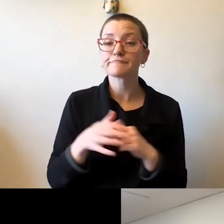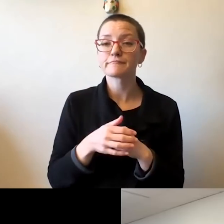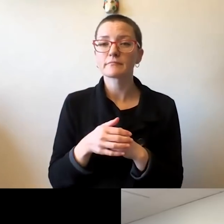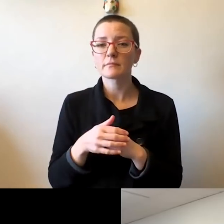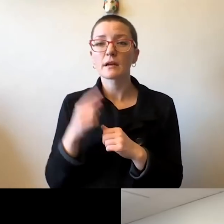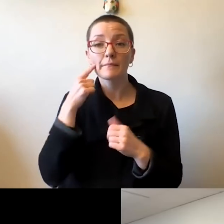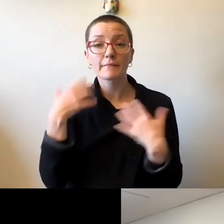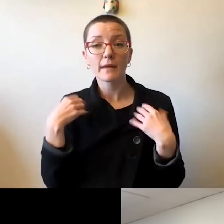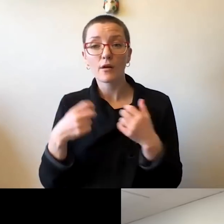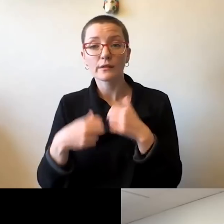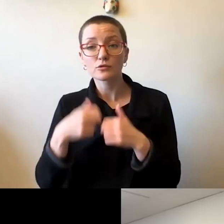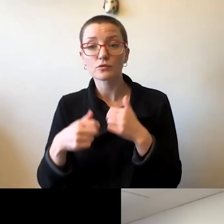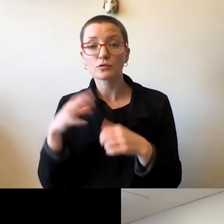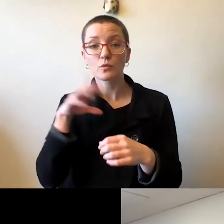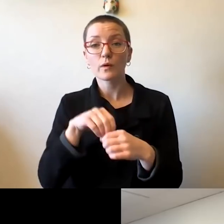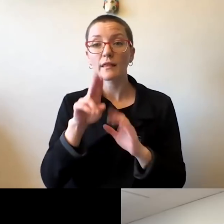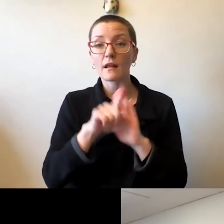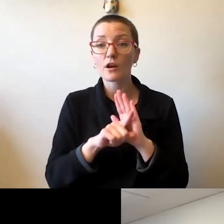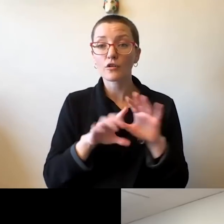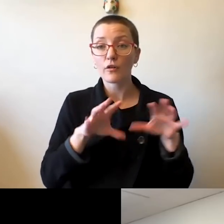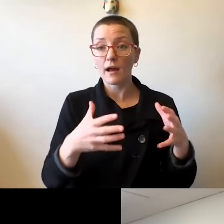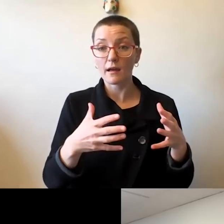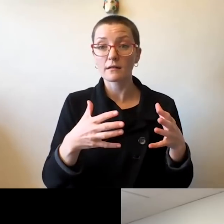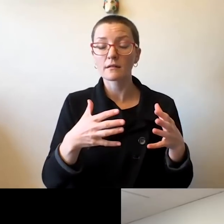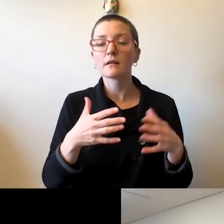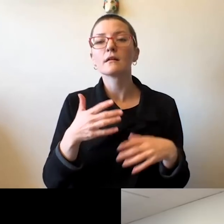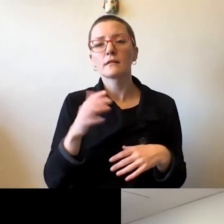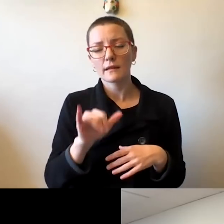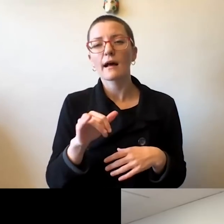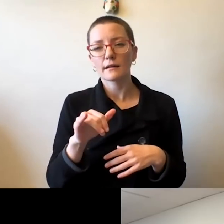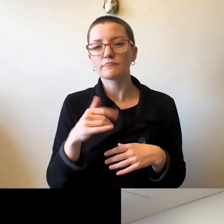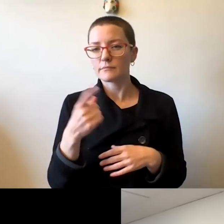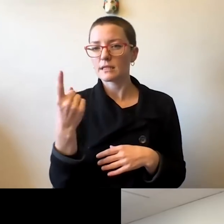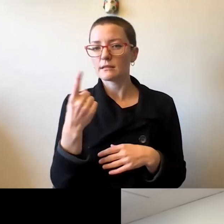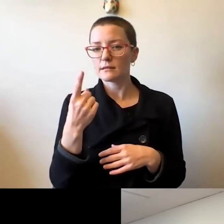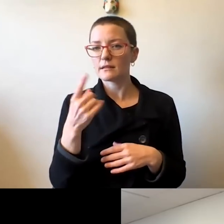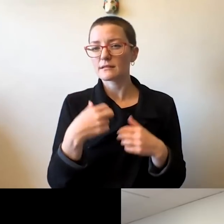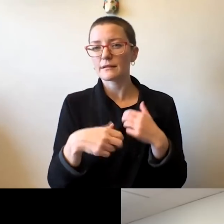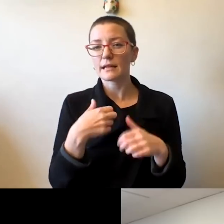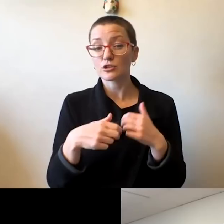within the undergraduate student population has been something that has been with us for several decades now.